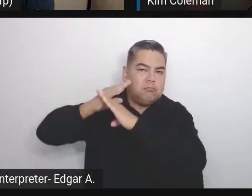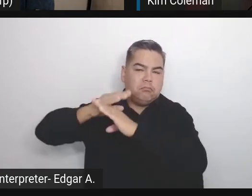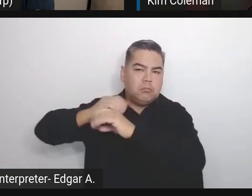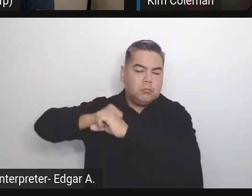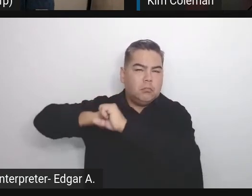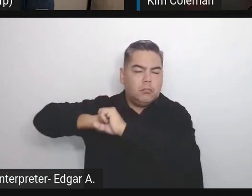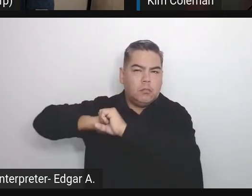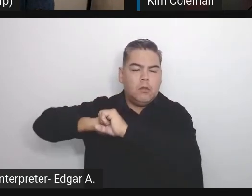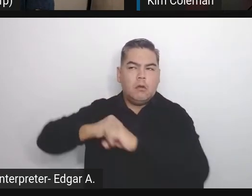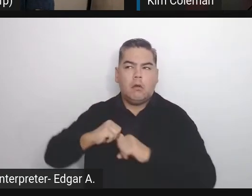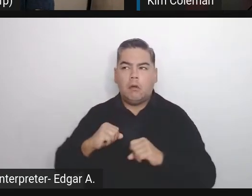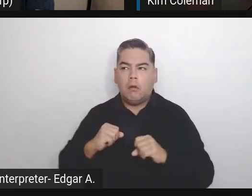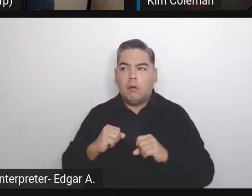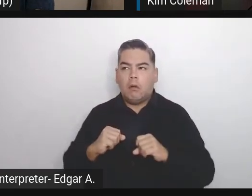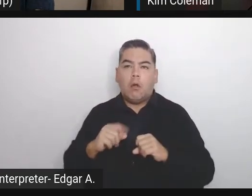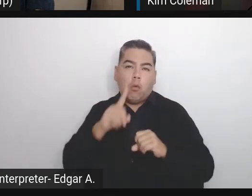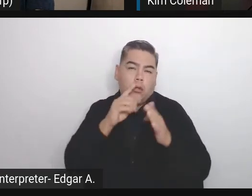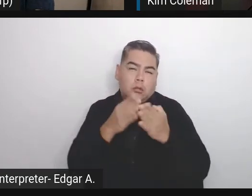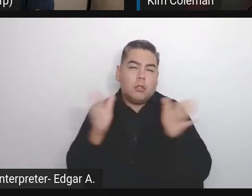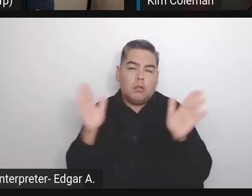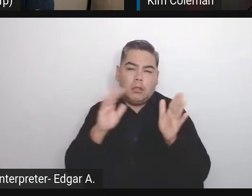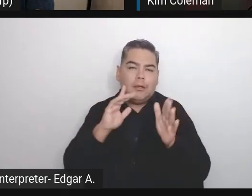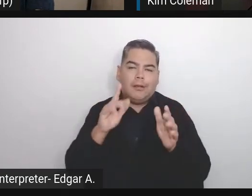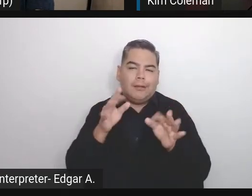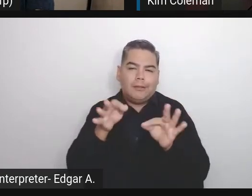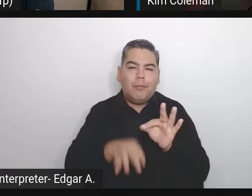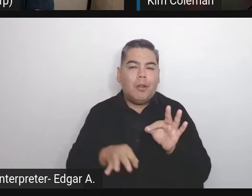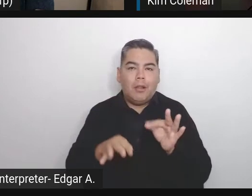Sometimes feel that it's scary when we think about security